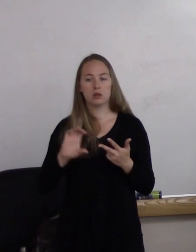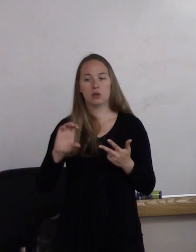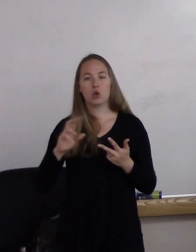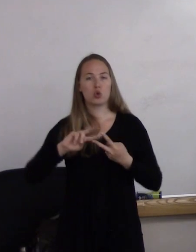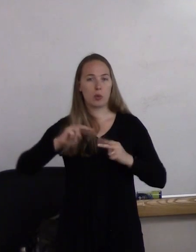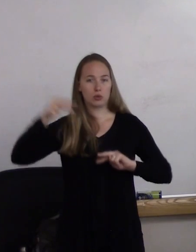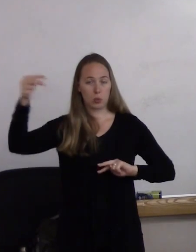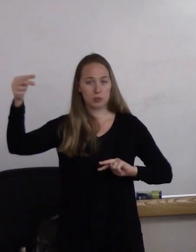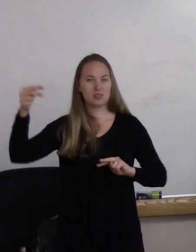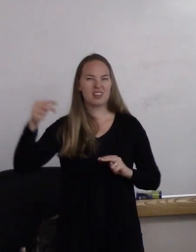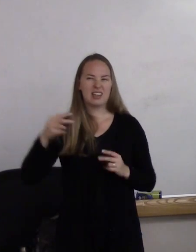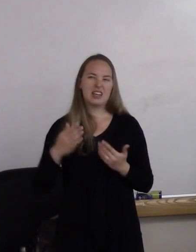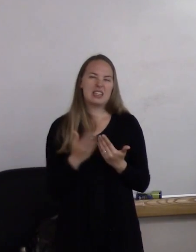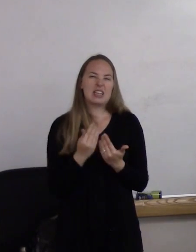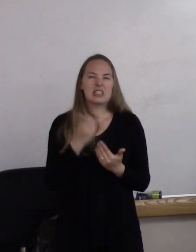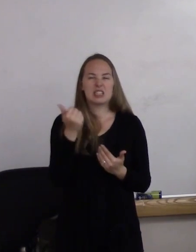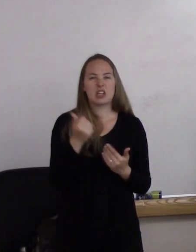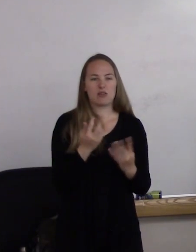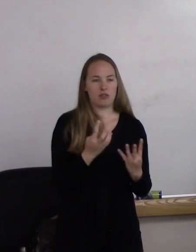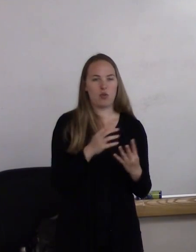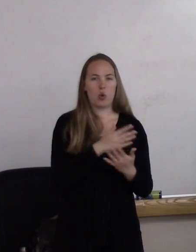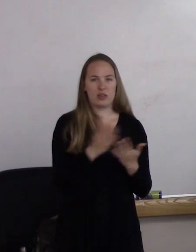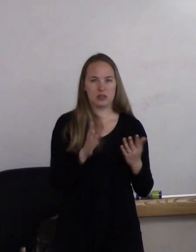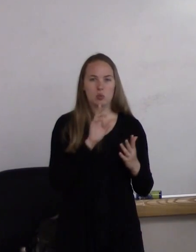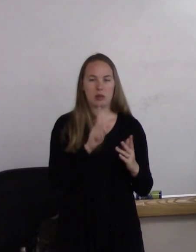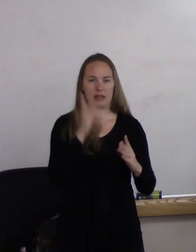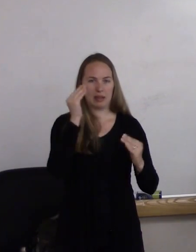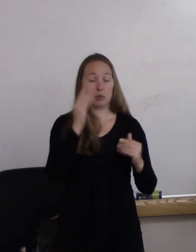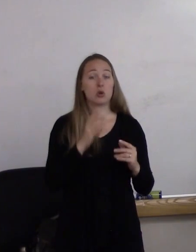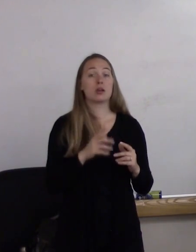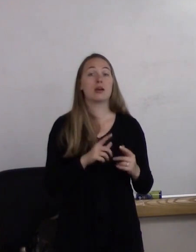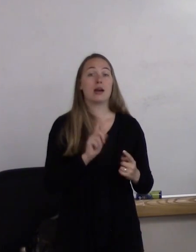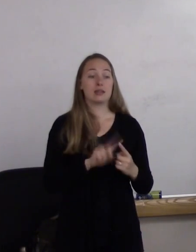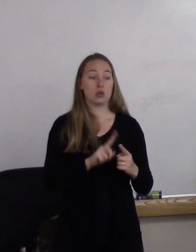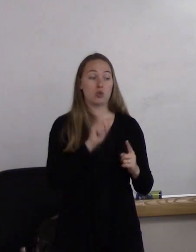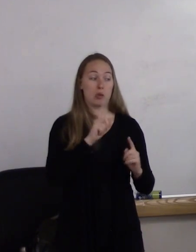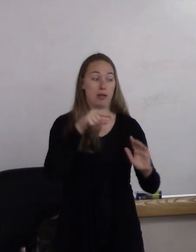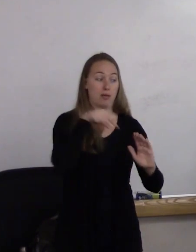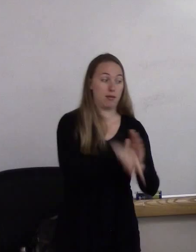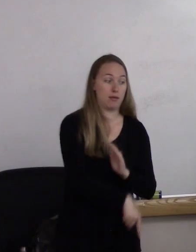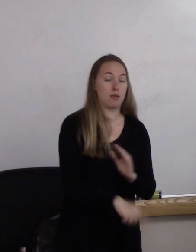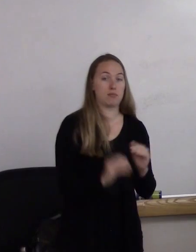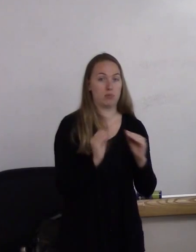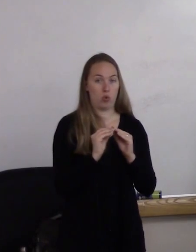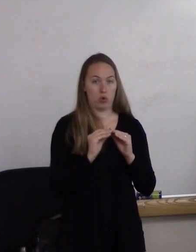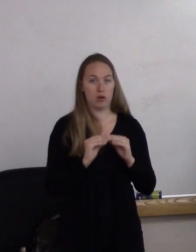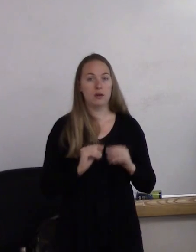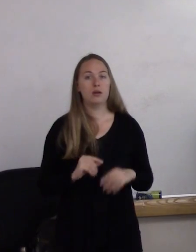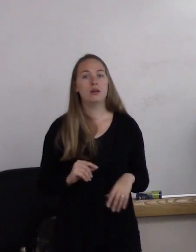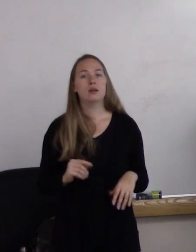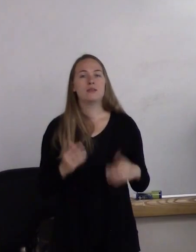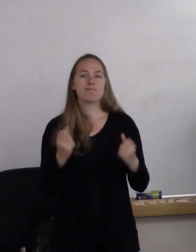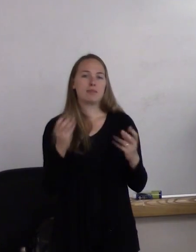to think about until you really dive in deep. And as I said, there are a number of different continuum.